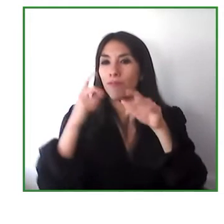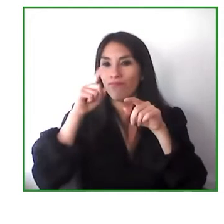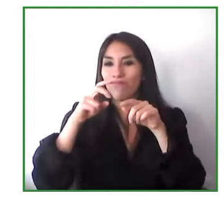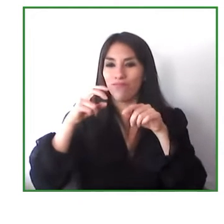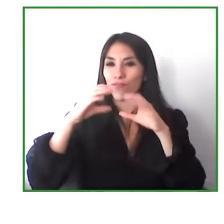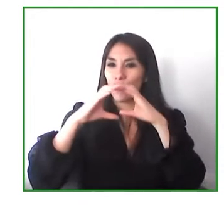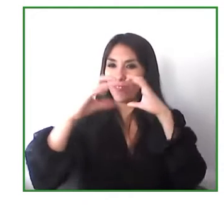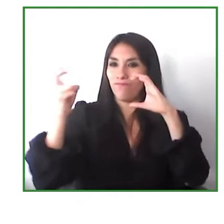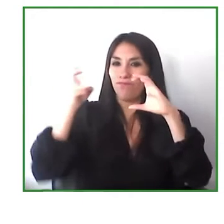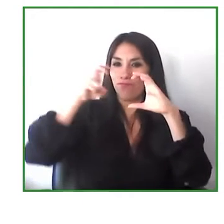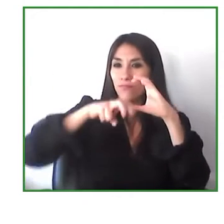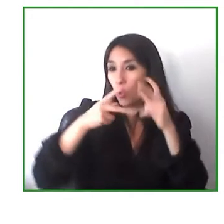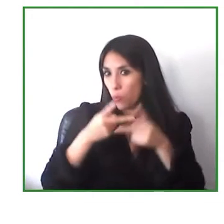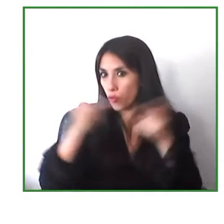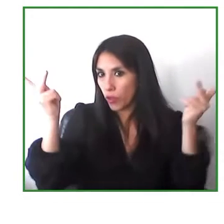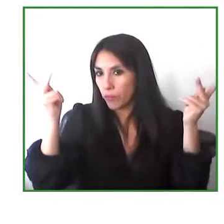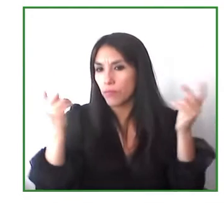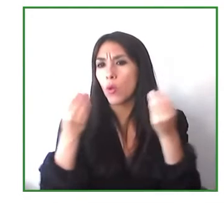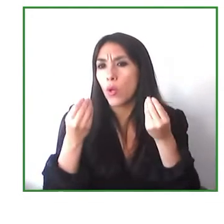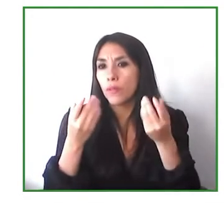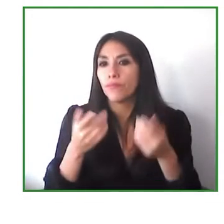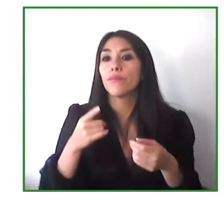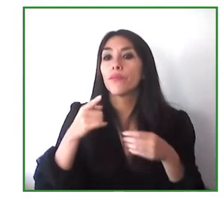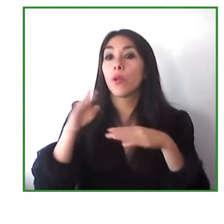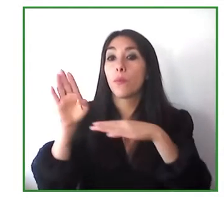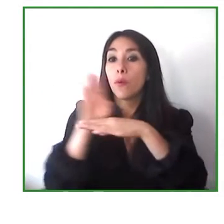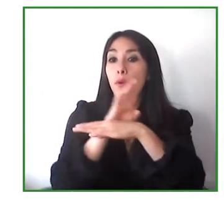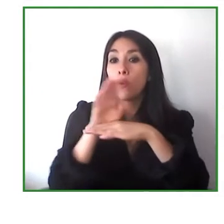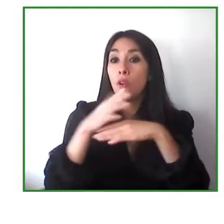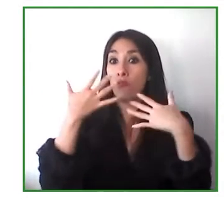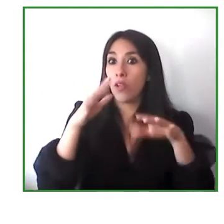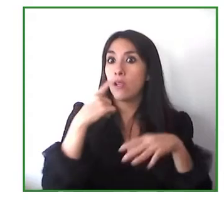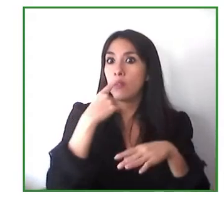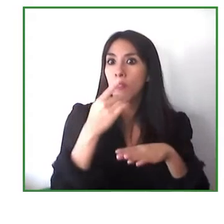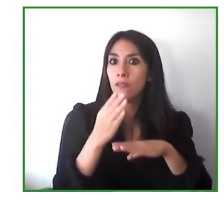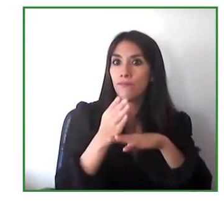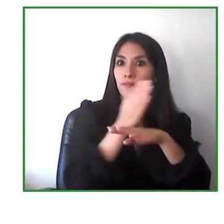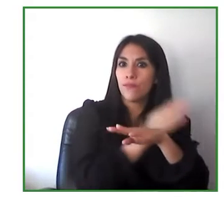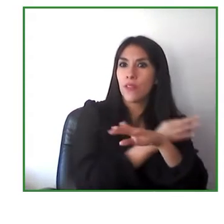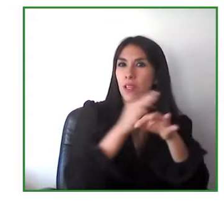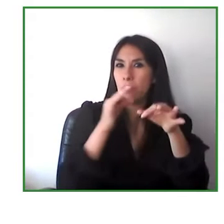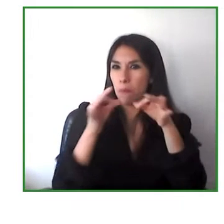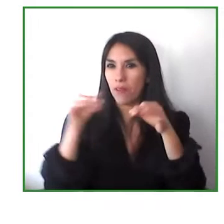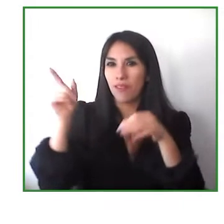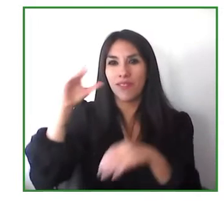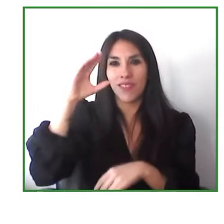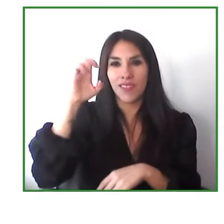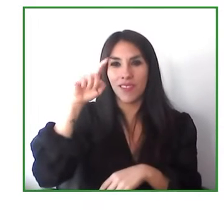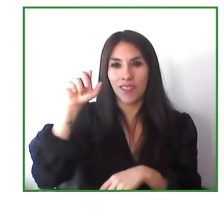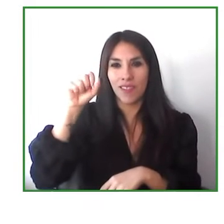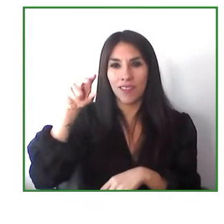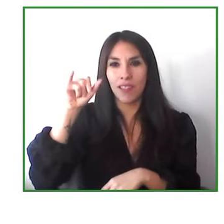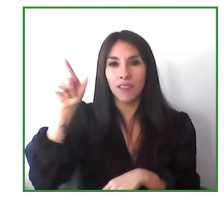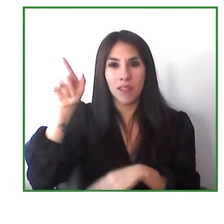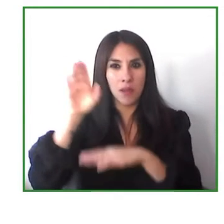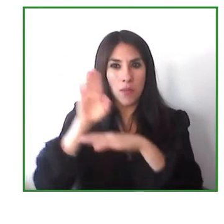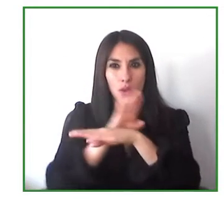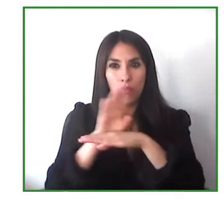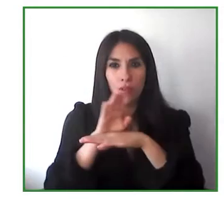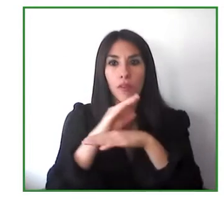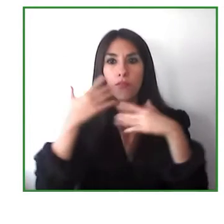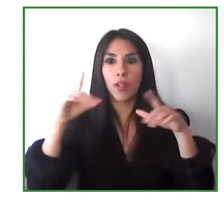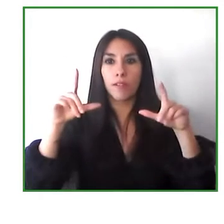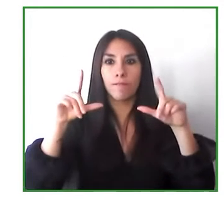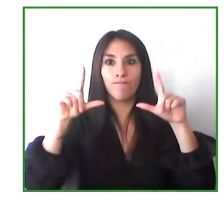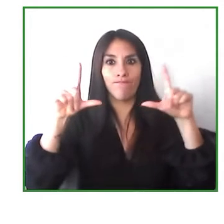the name of our company is mass factory and we're